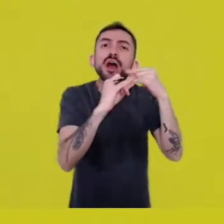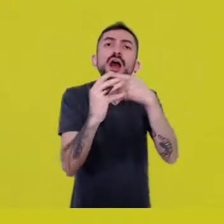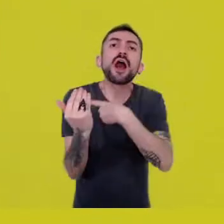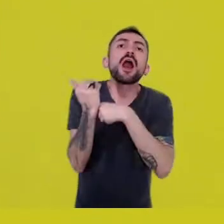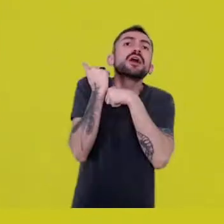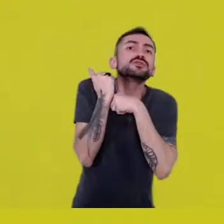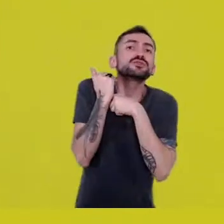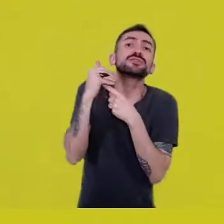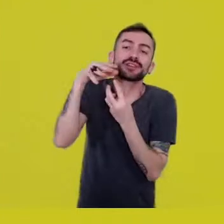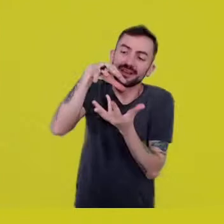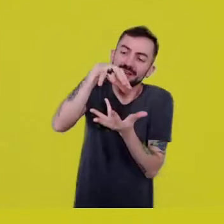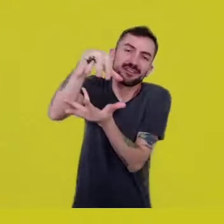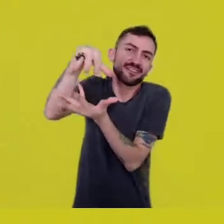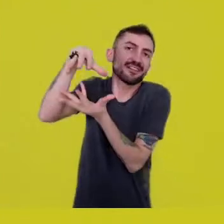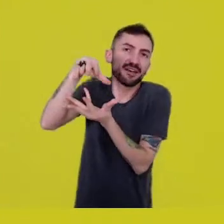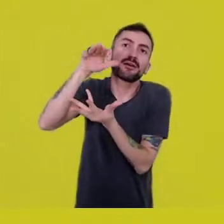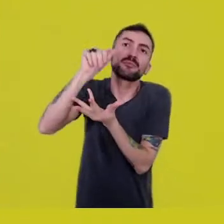and animates our bodies.